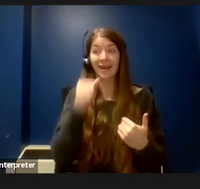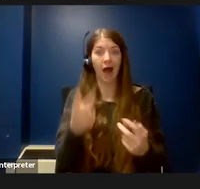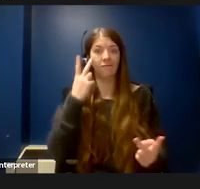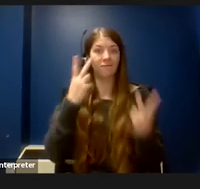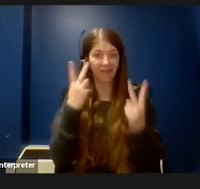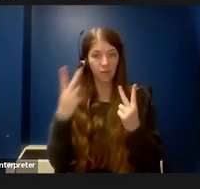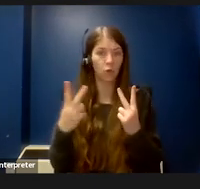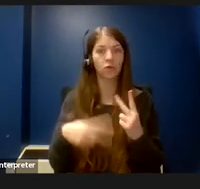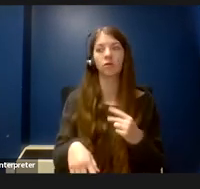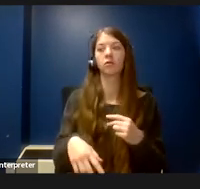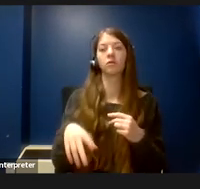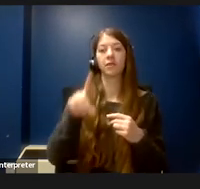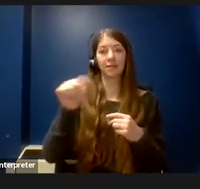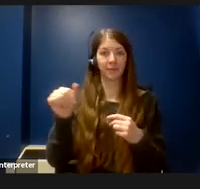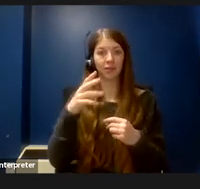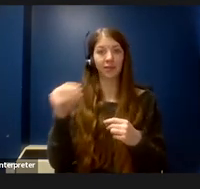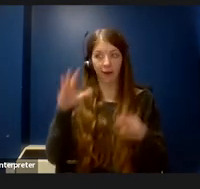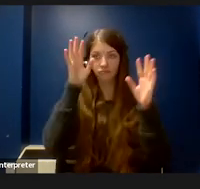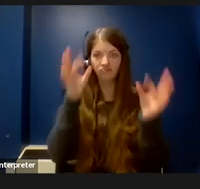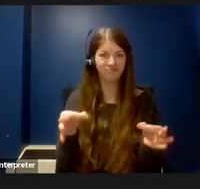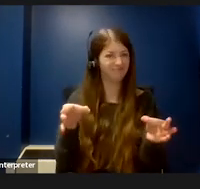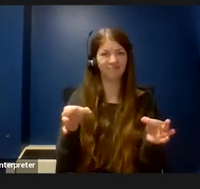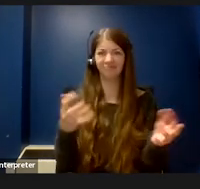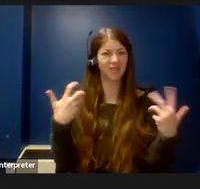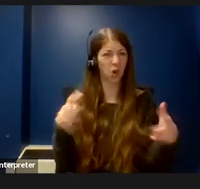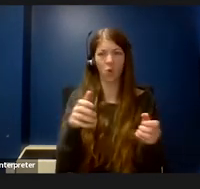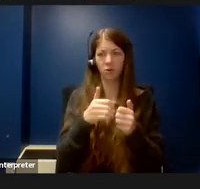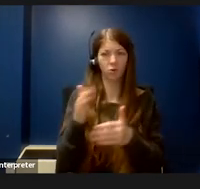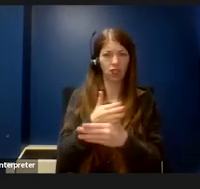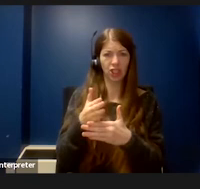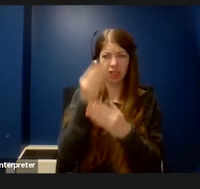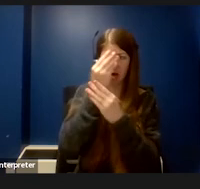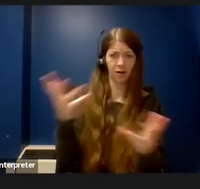and choose not to disclose because of the stigma that is surrounding disability.